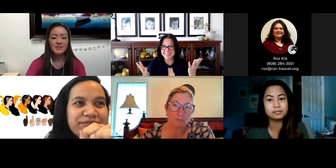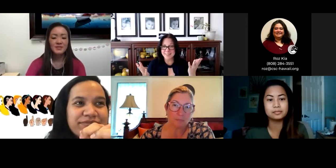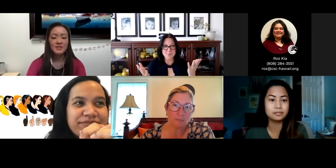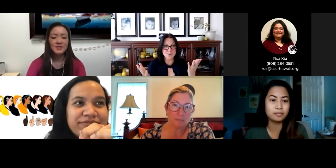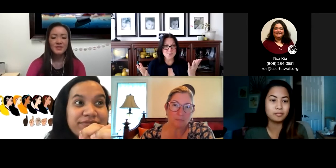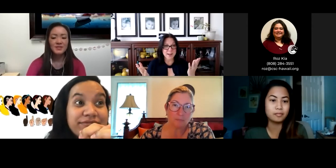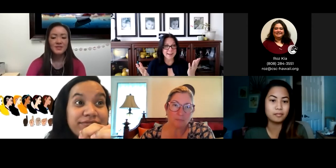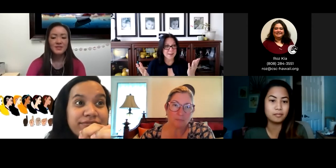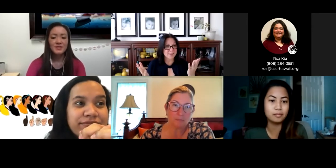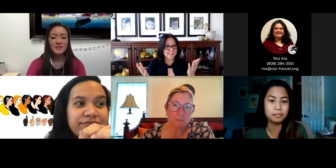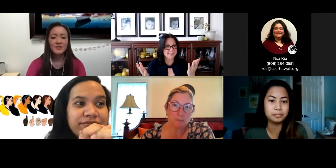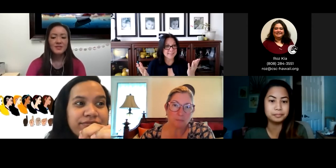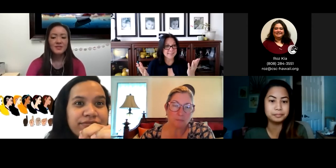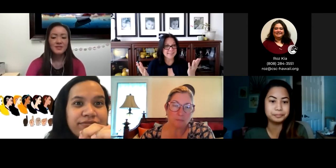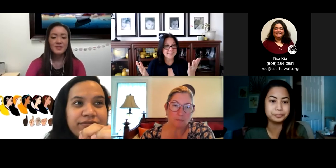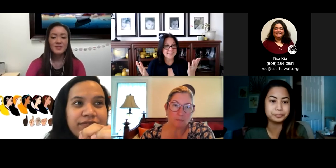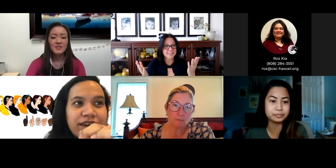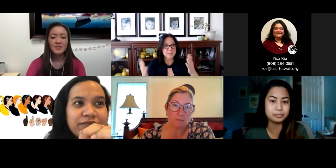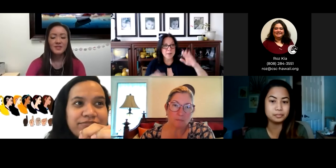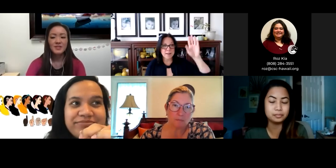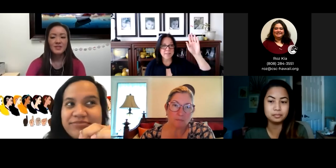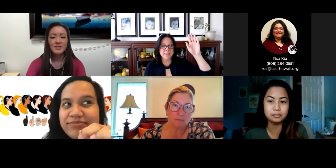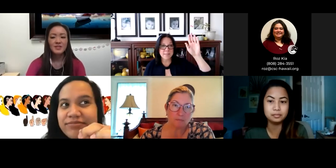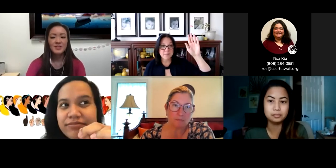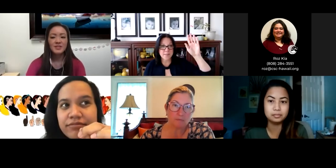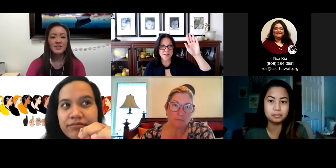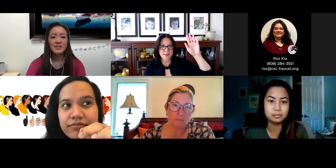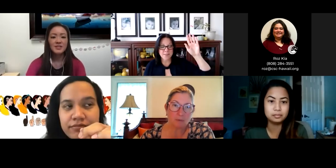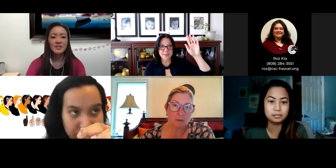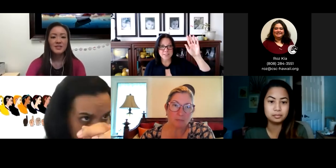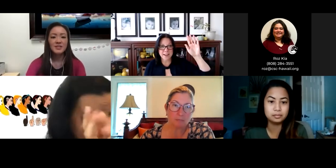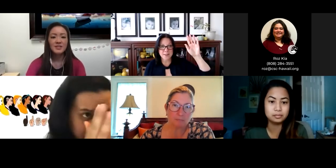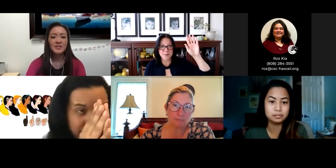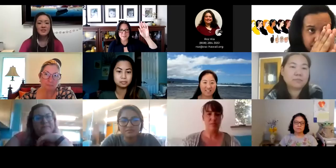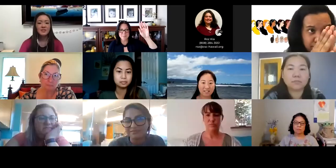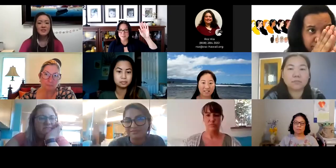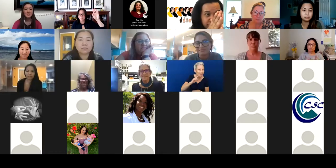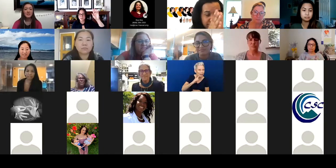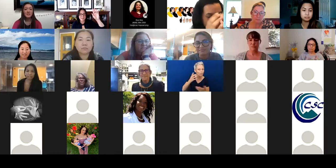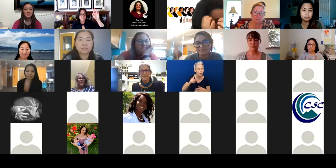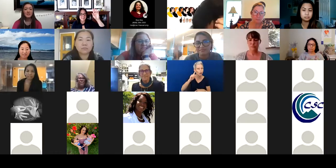in the room right now. Who's a parent of a deaf or hard of hearing child or a deaf plus child?